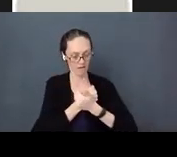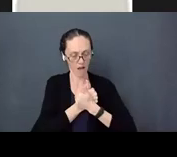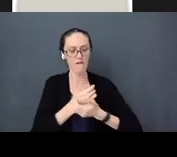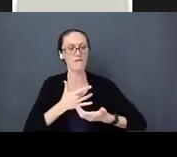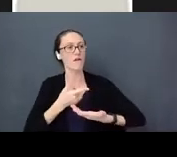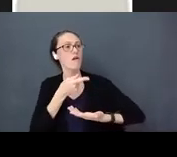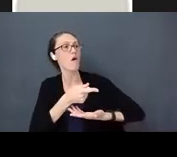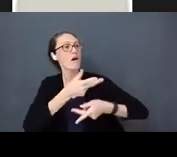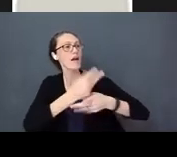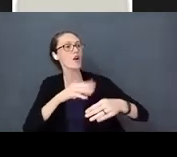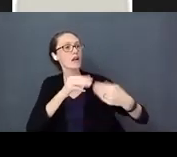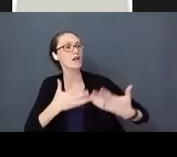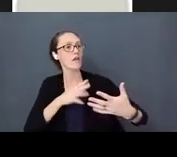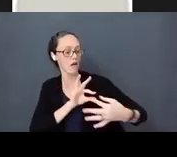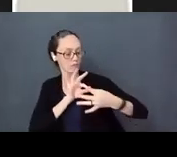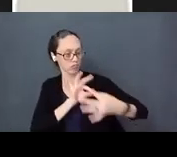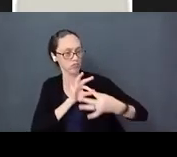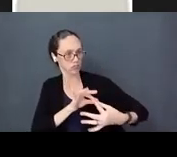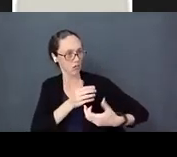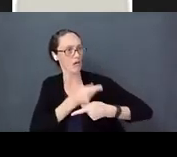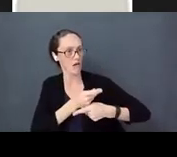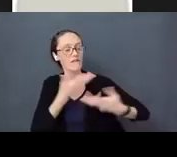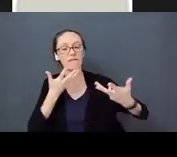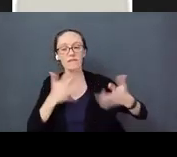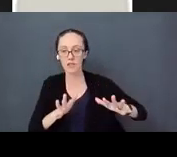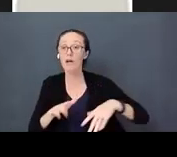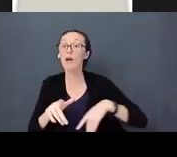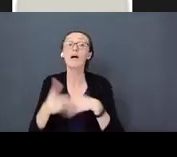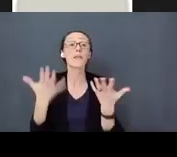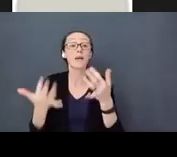on a playground, the baby falls and scratches their elbow. What are they going to do? They